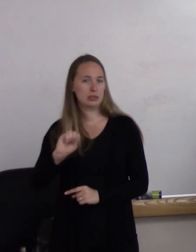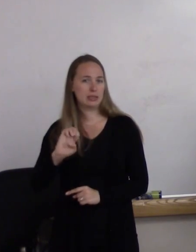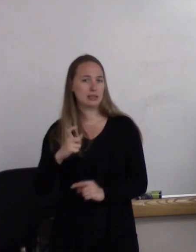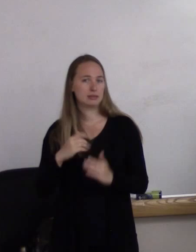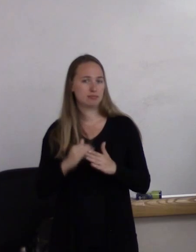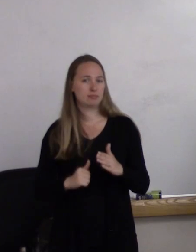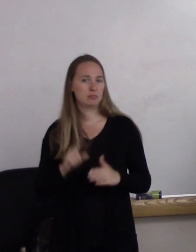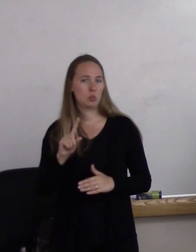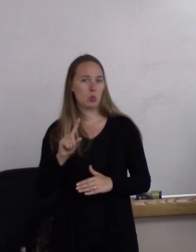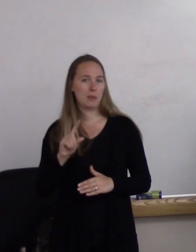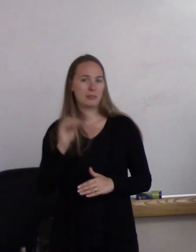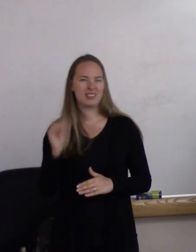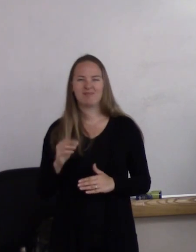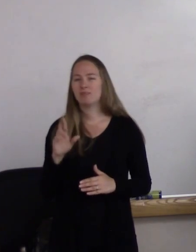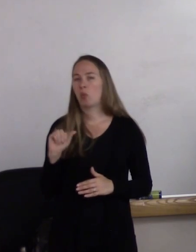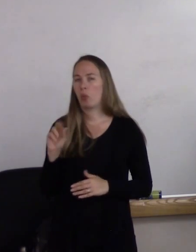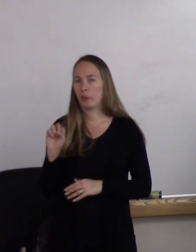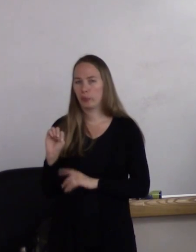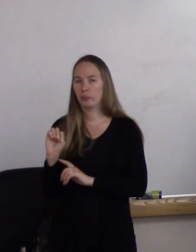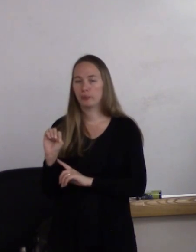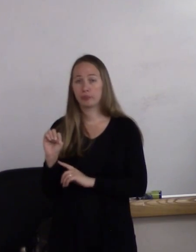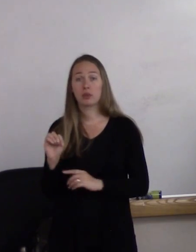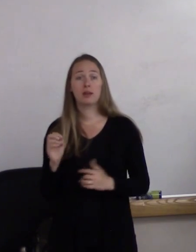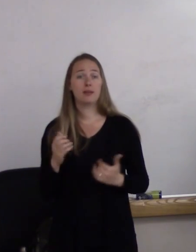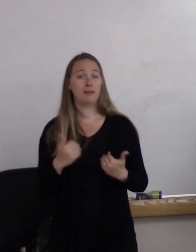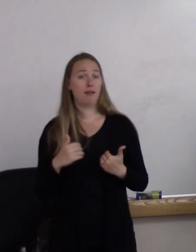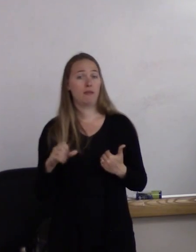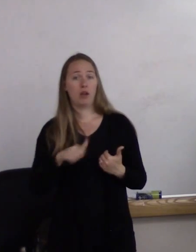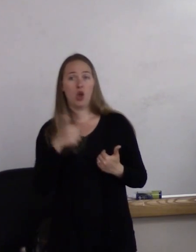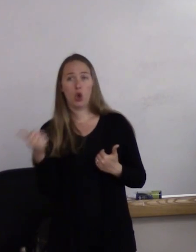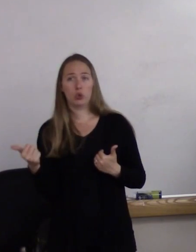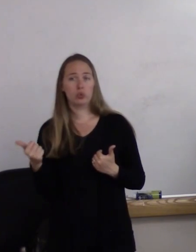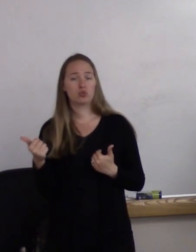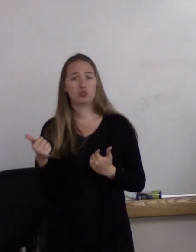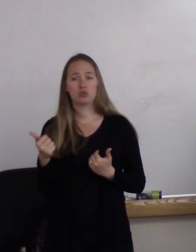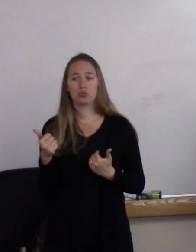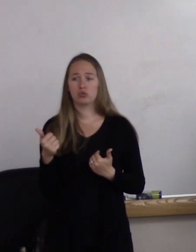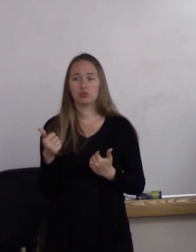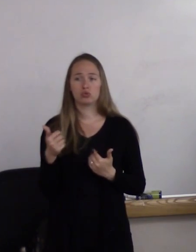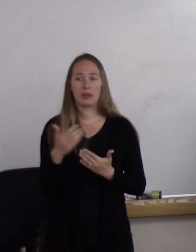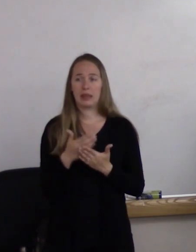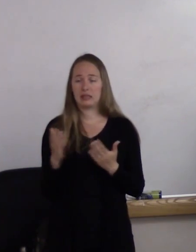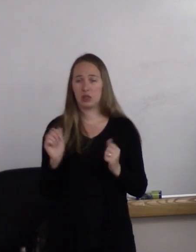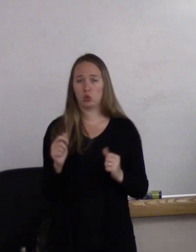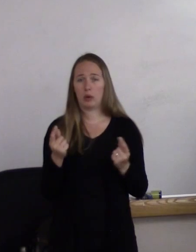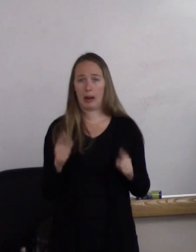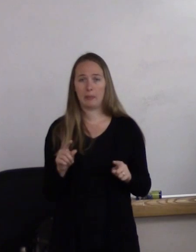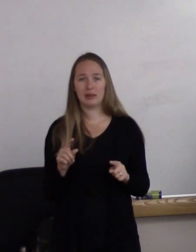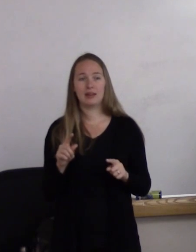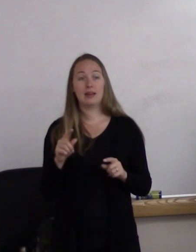Very rare. There are other combinations. In the psychological world,